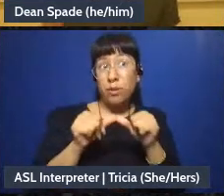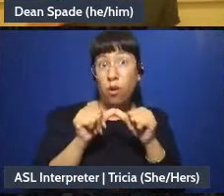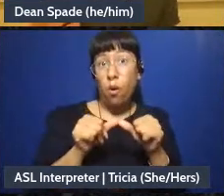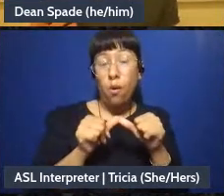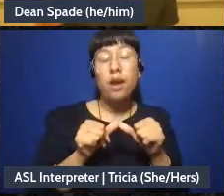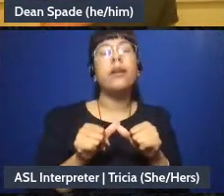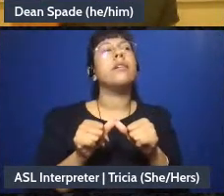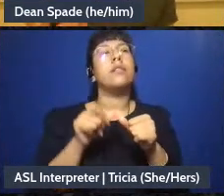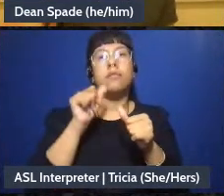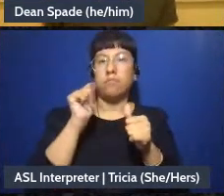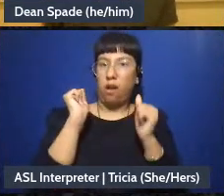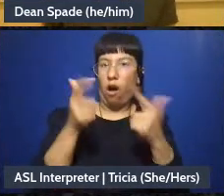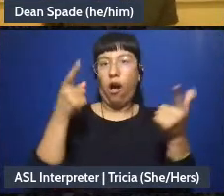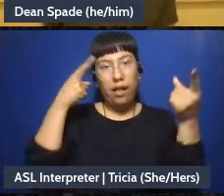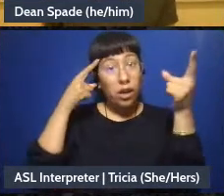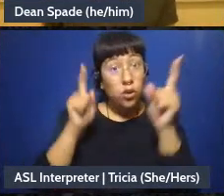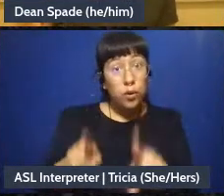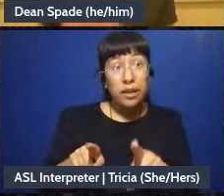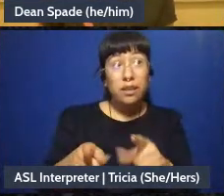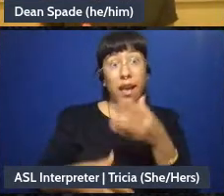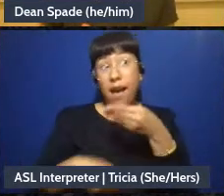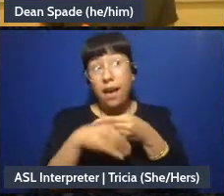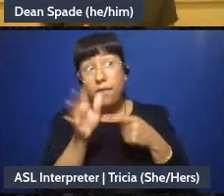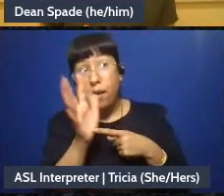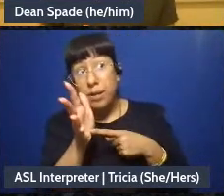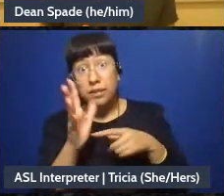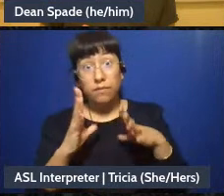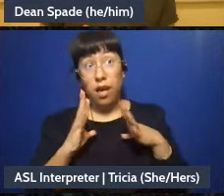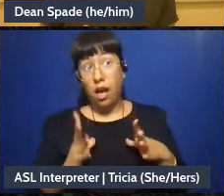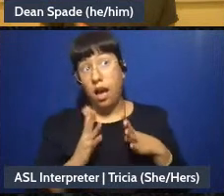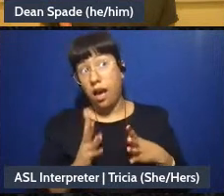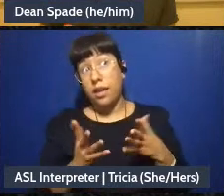all consent are we all willing to add five minutes to this and take it off the next discussion? Yes?